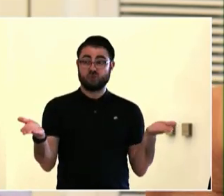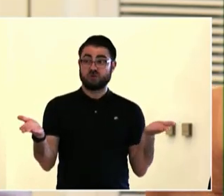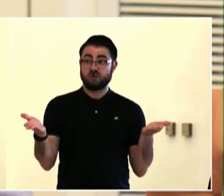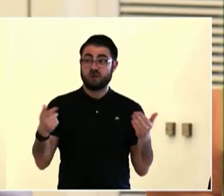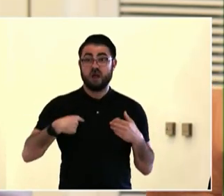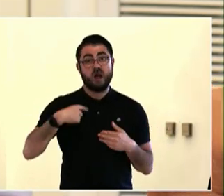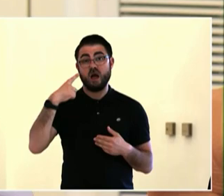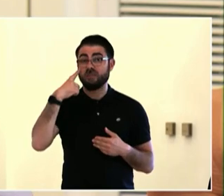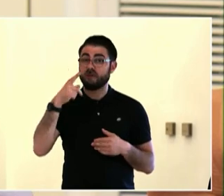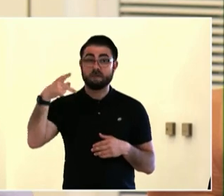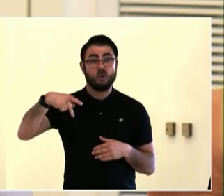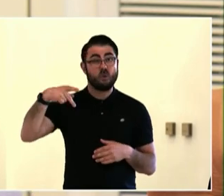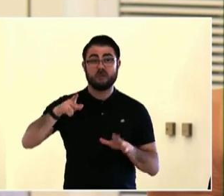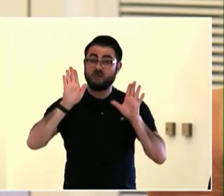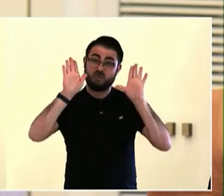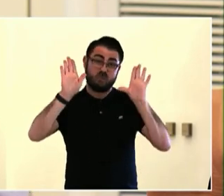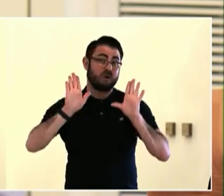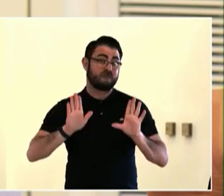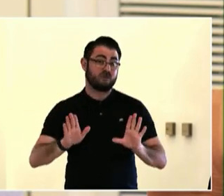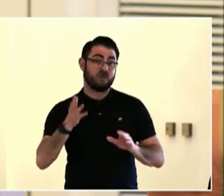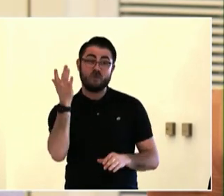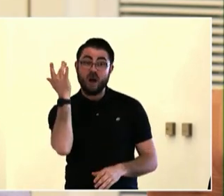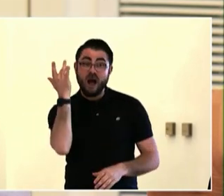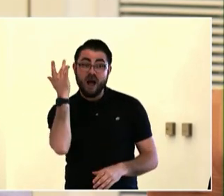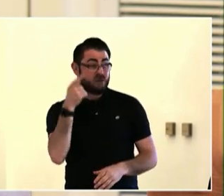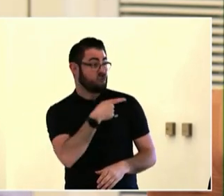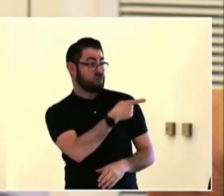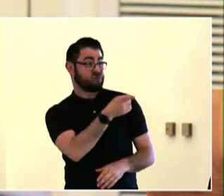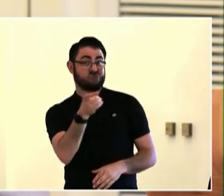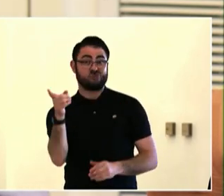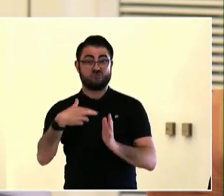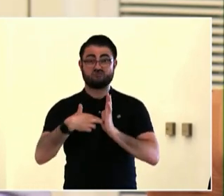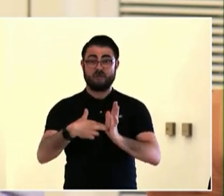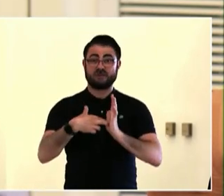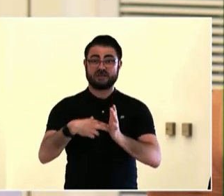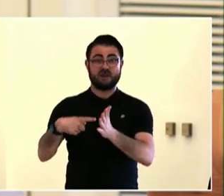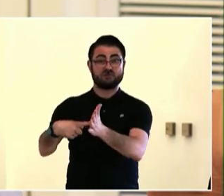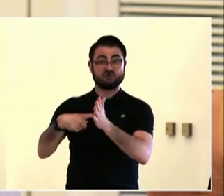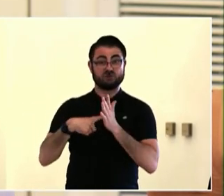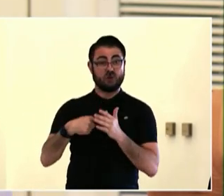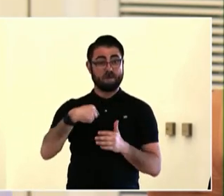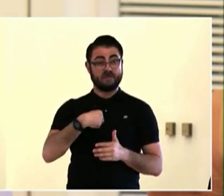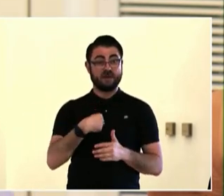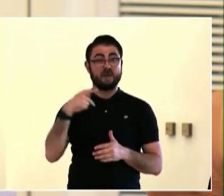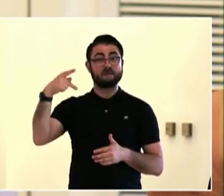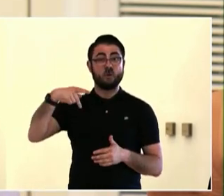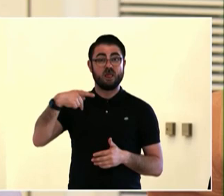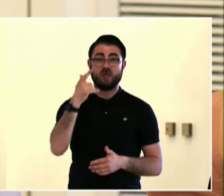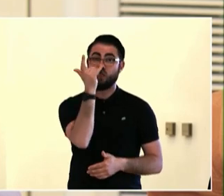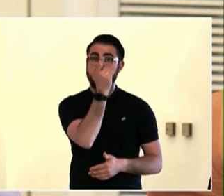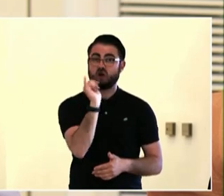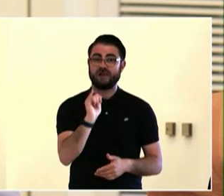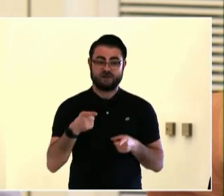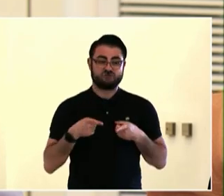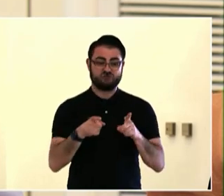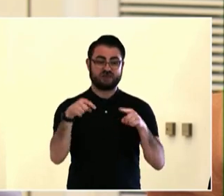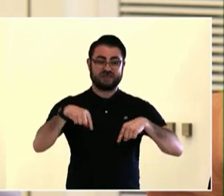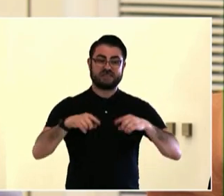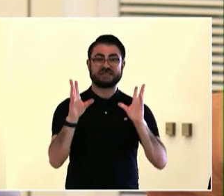quite two -- 1:20, is we're going to have each table, someone from each table, or the whole table, or whoever, come